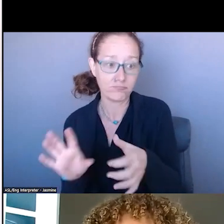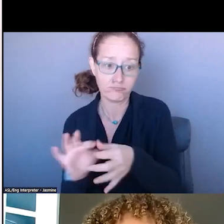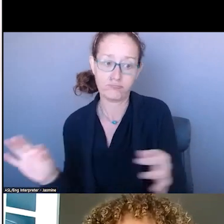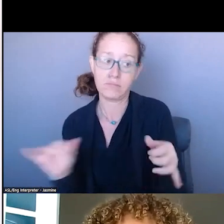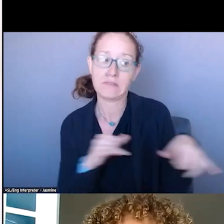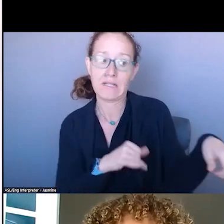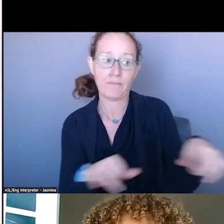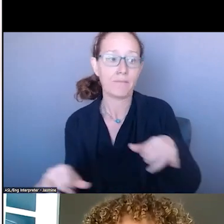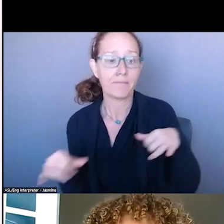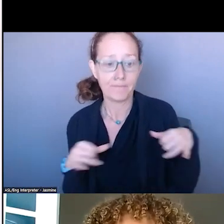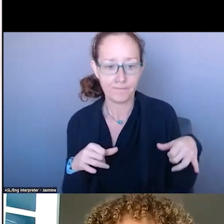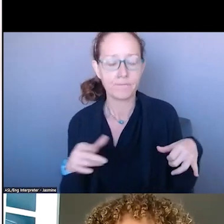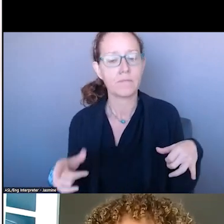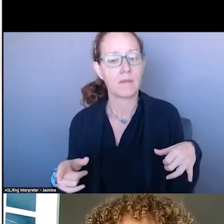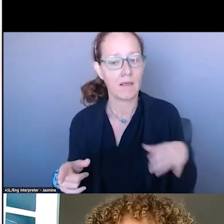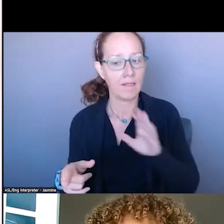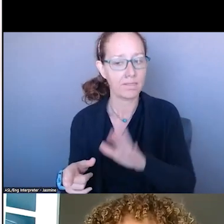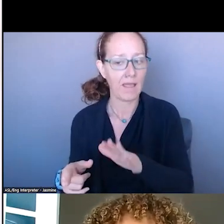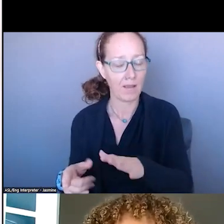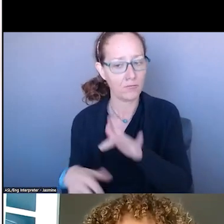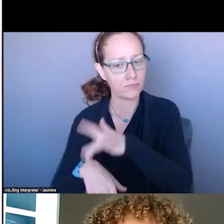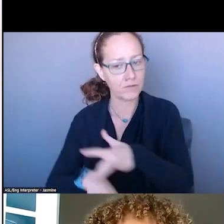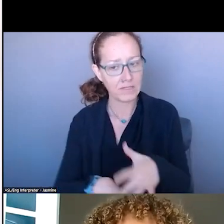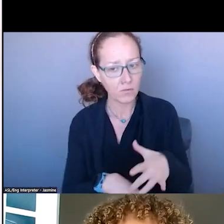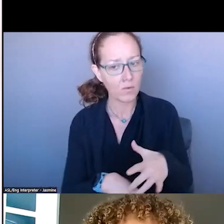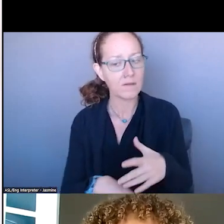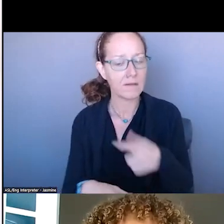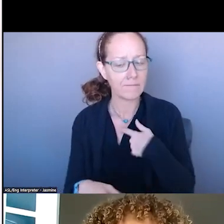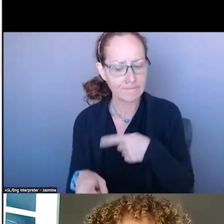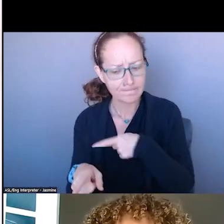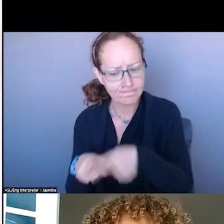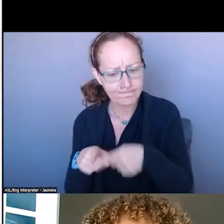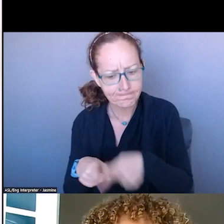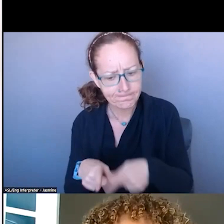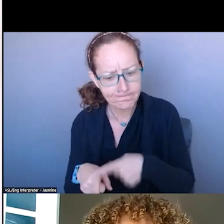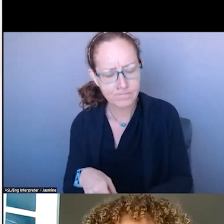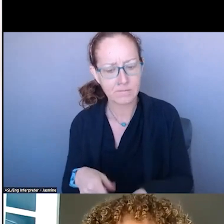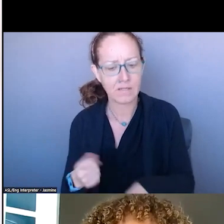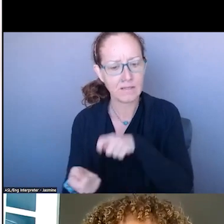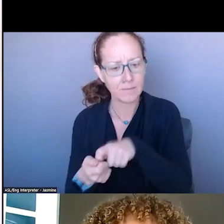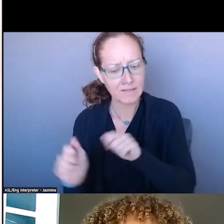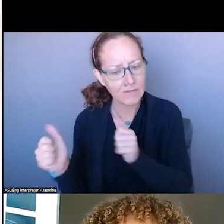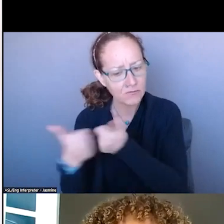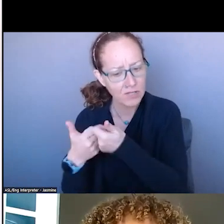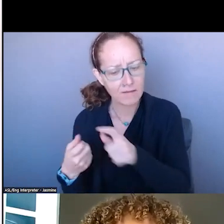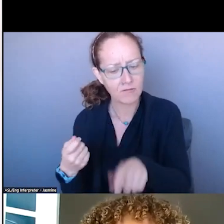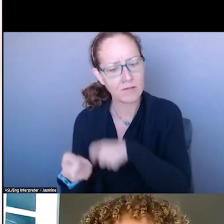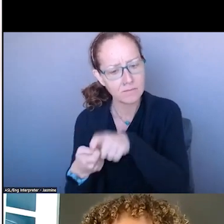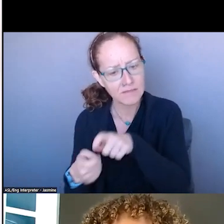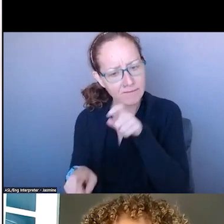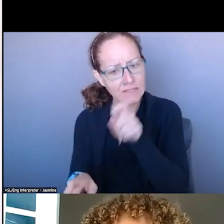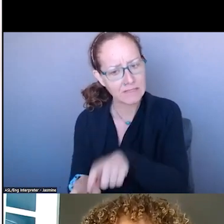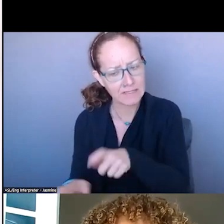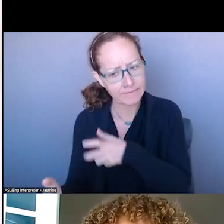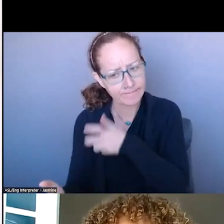THAT ARE MET FOR SPECIFIC CHALLENGES OR NEEDS AND SHOULD NOT BE